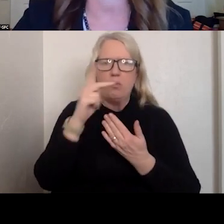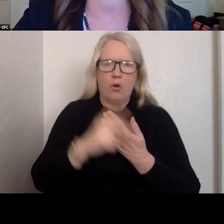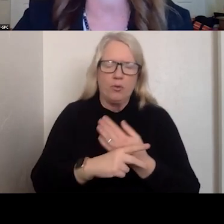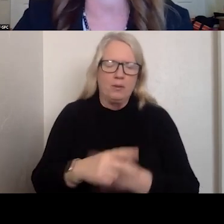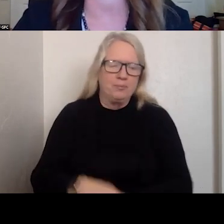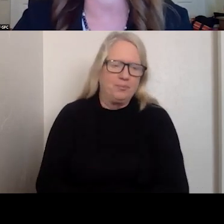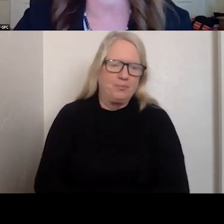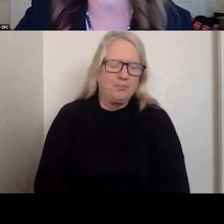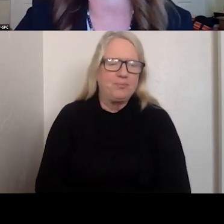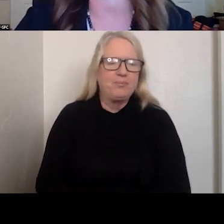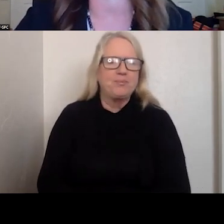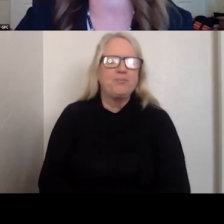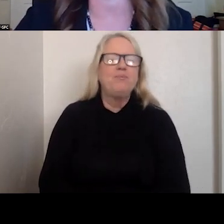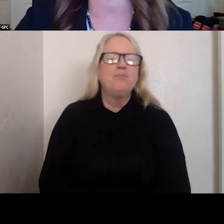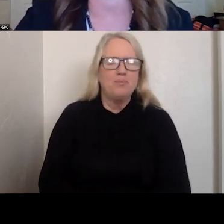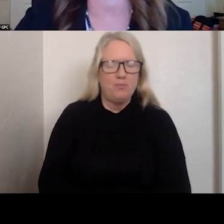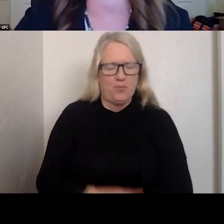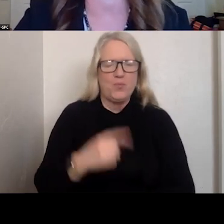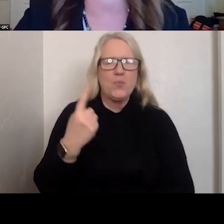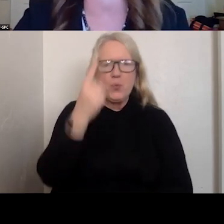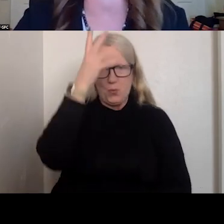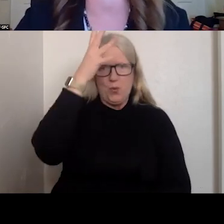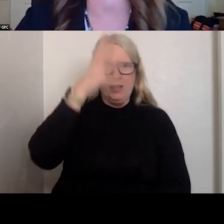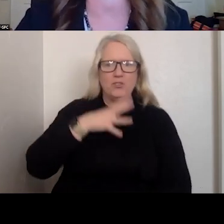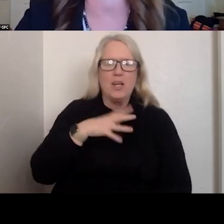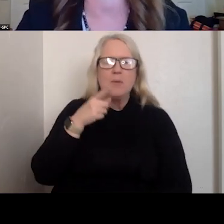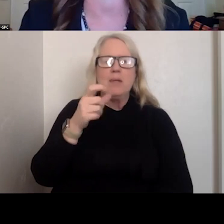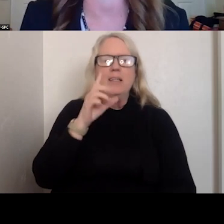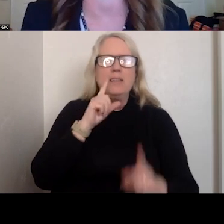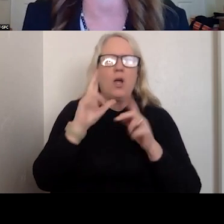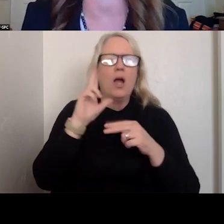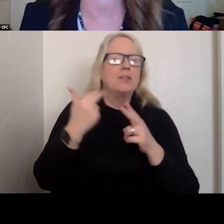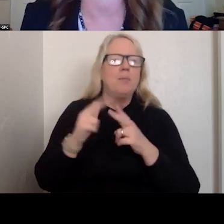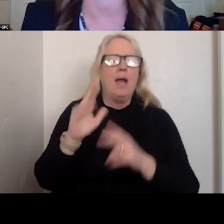THERE WAS ONE PARTICULAR MAN WHO TALKED ABOUT HIS MOTHER AND SHE EXPERIENCED A MEDICAL